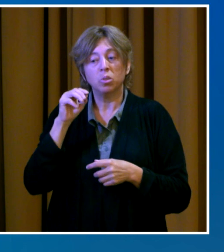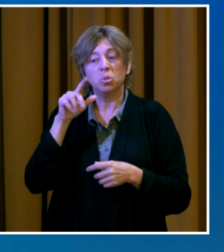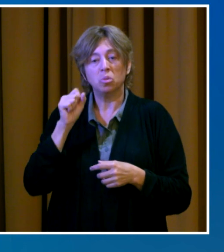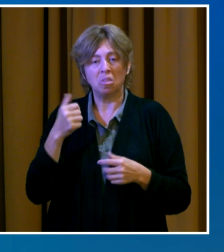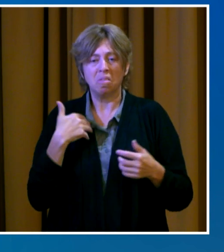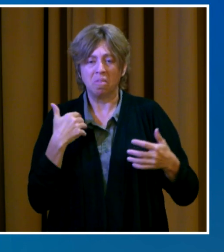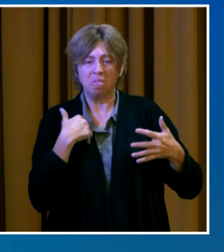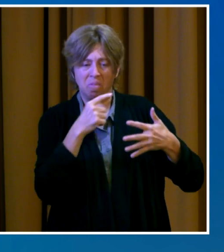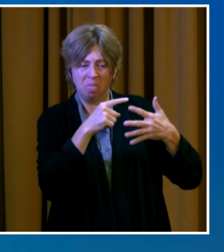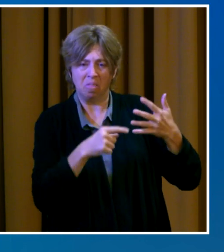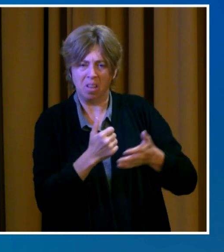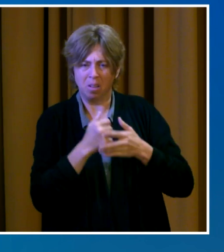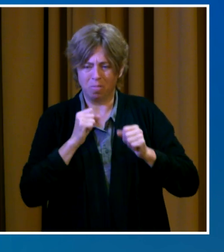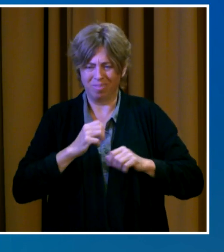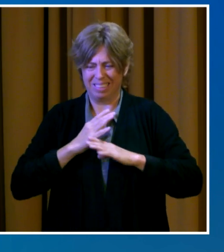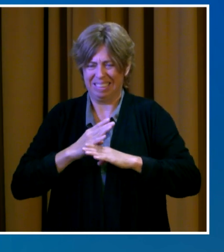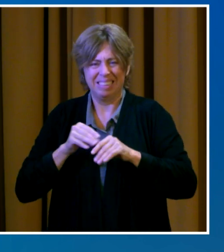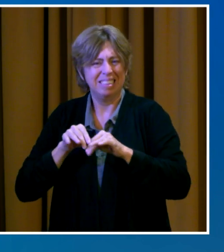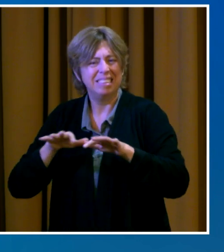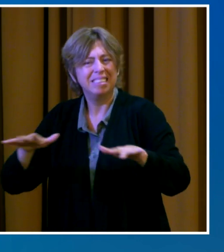death from this unpredictable virus.